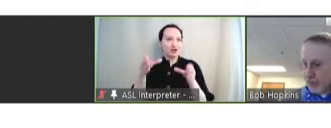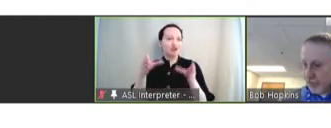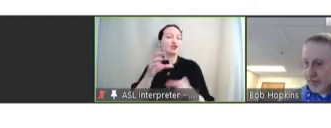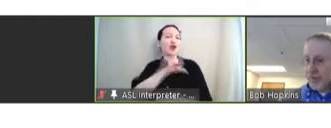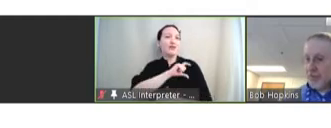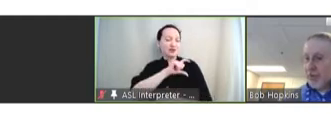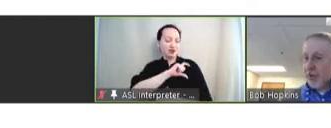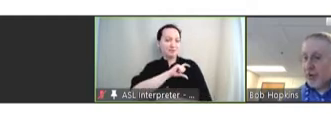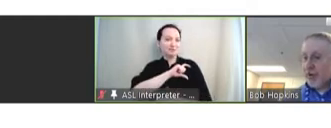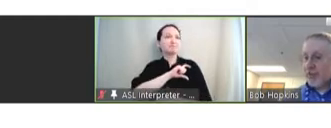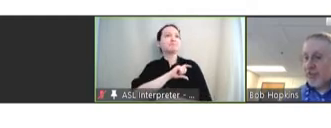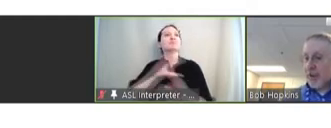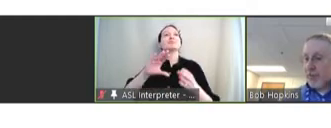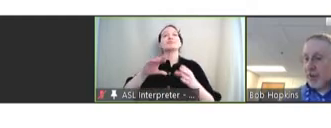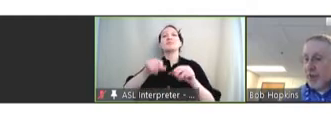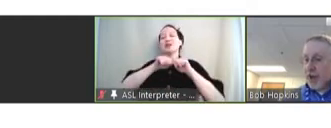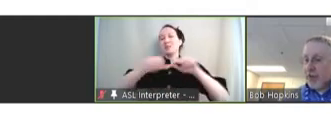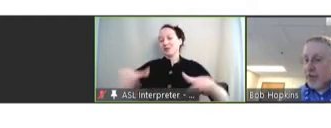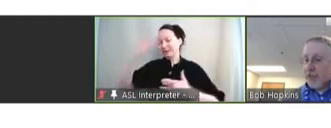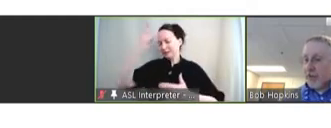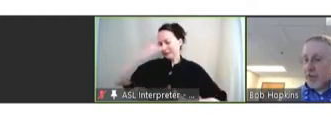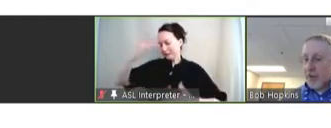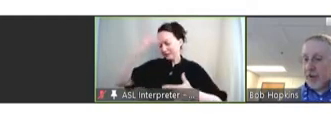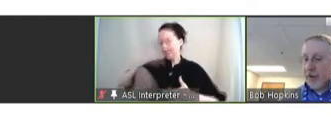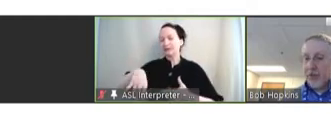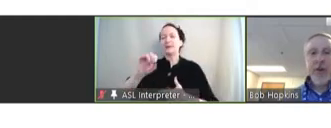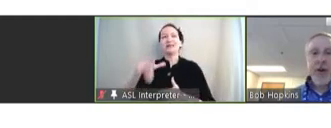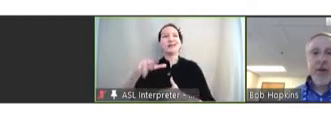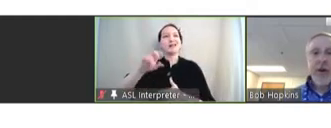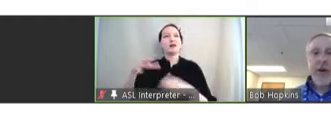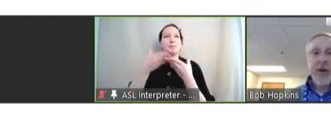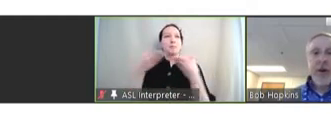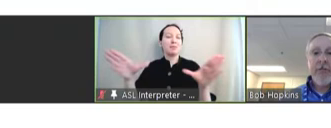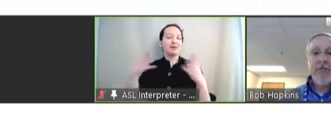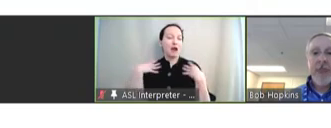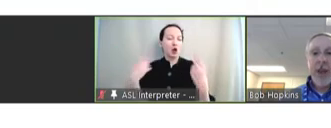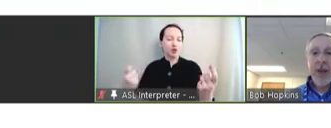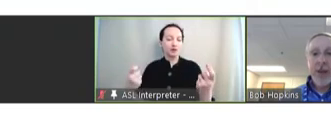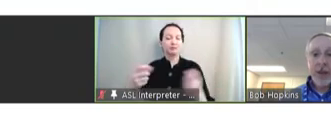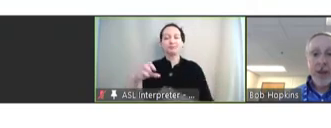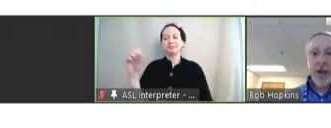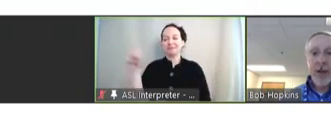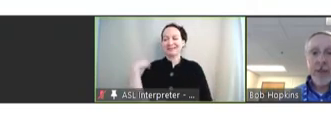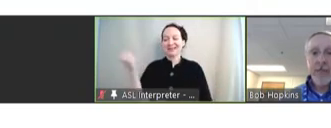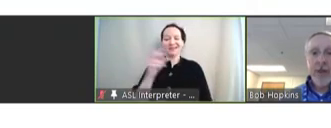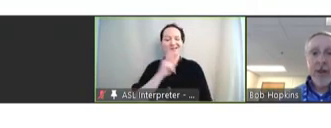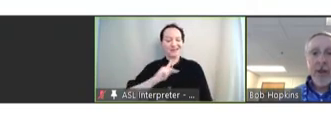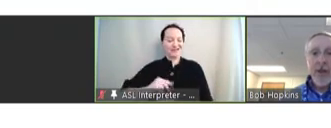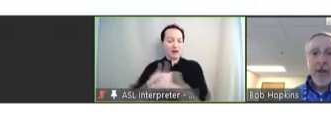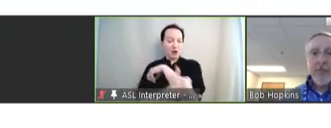me -- communicable disease epidemiology for the Public Health of Seattle and King County. He's a